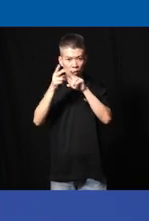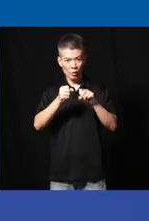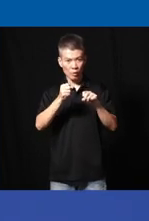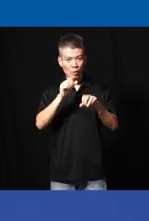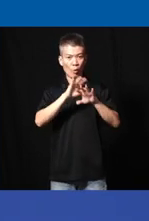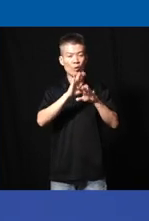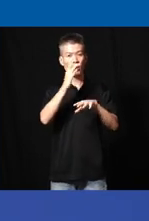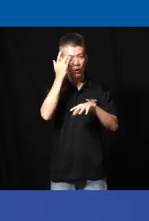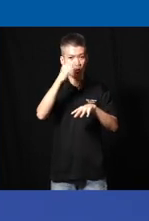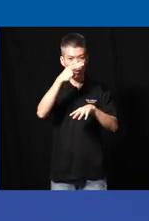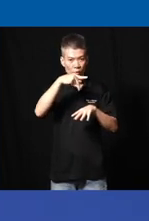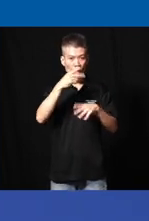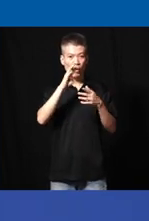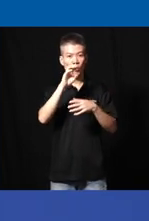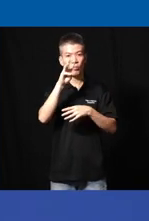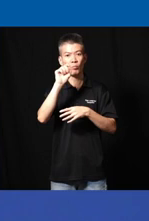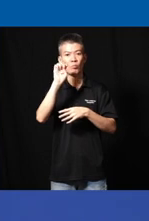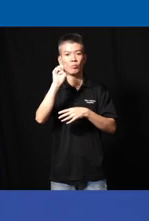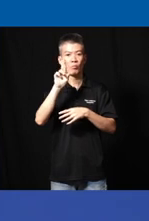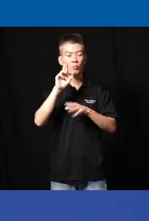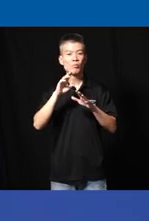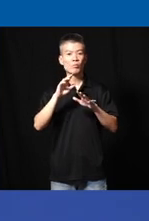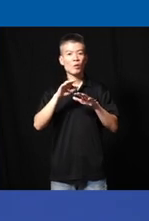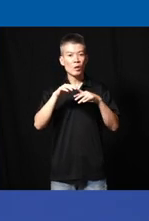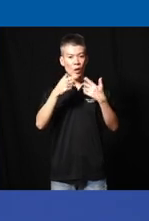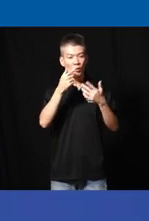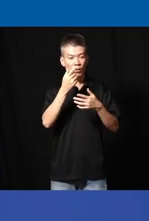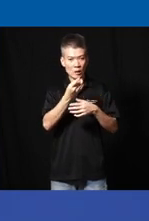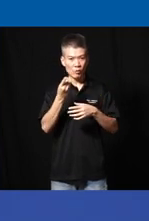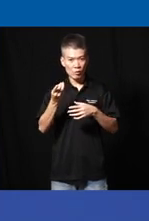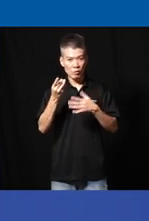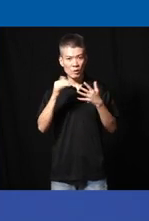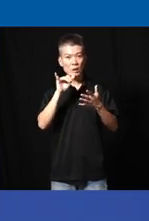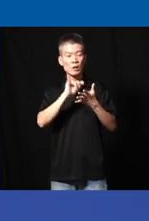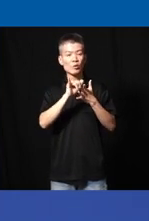their smartphone or on their browser and Hardware devices because this needs to be produced this